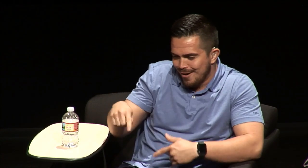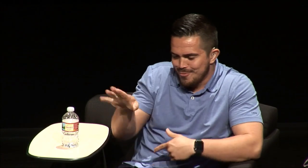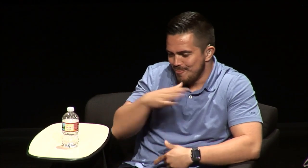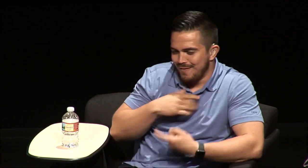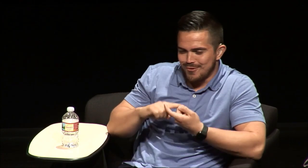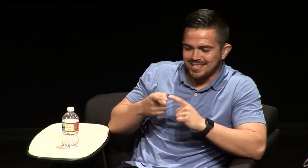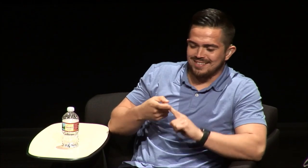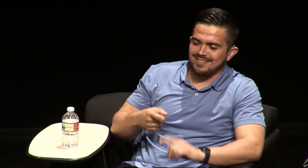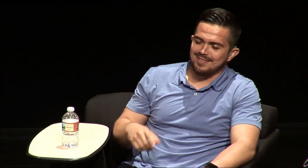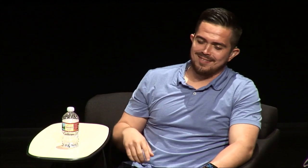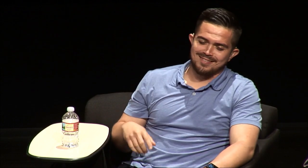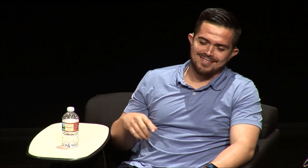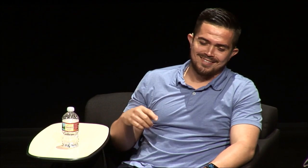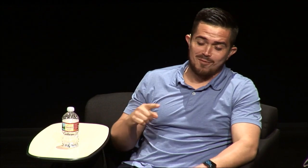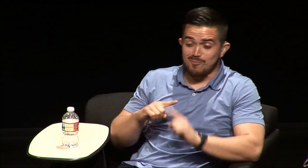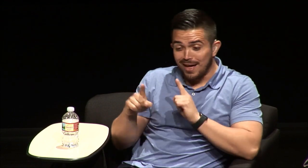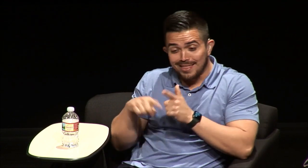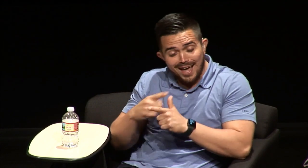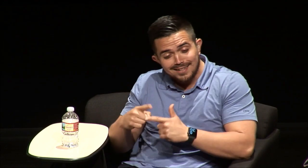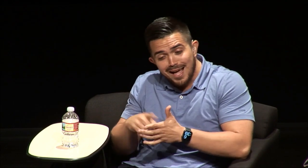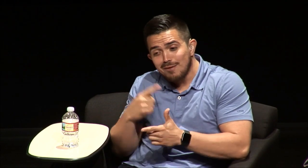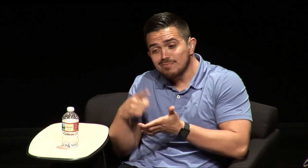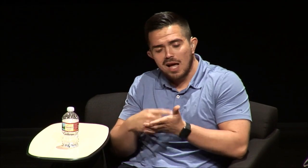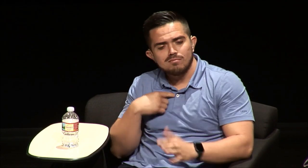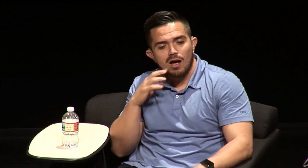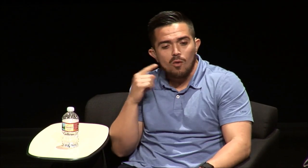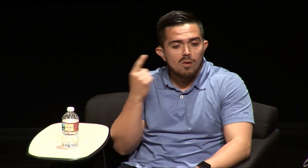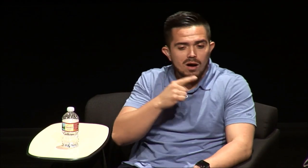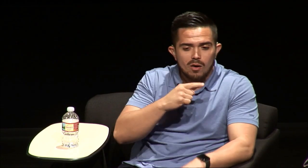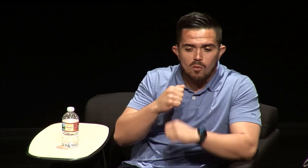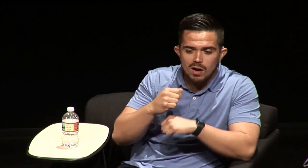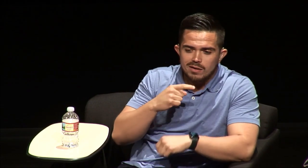play with them you know they were still my friends and then sometimes you know